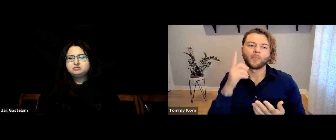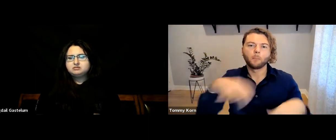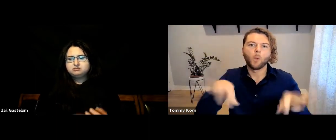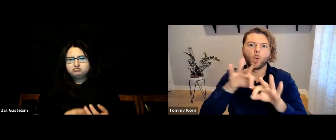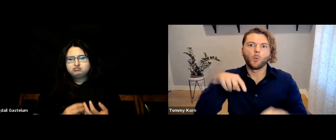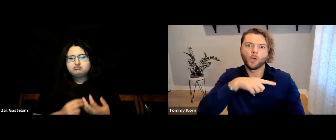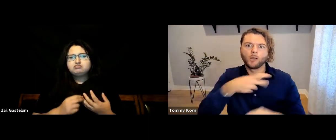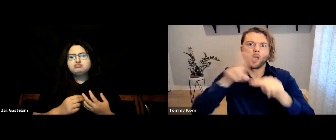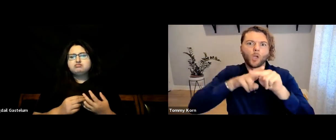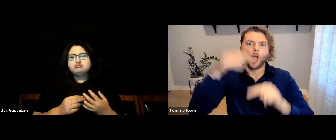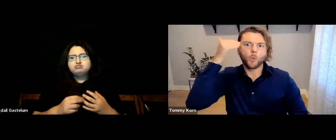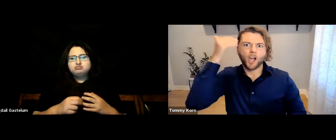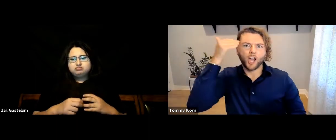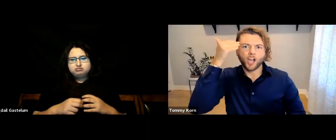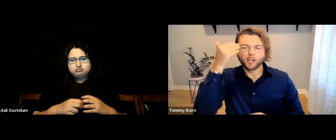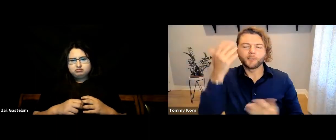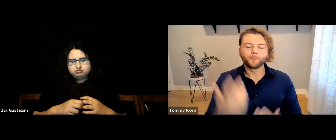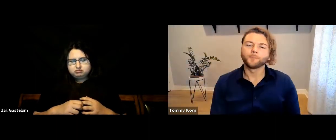and increase awareness.